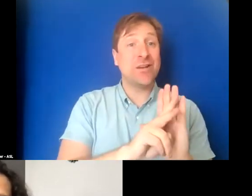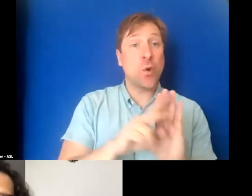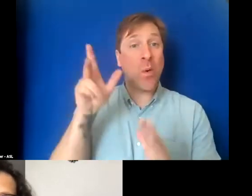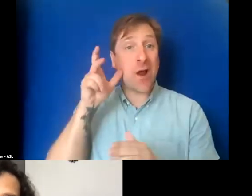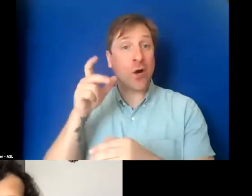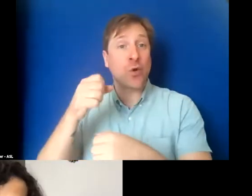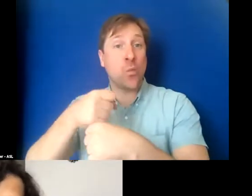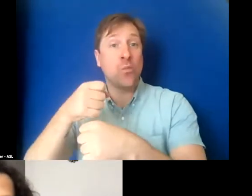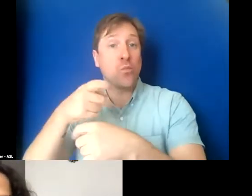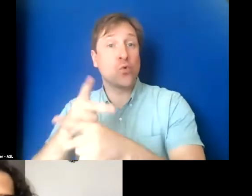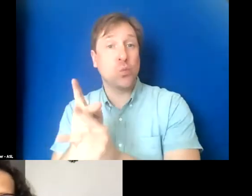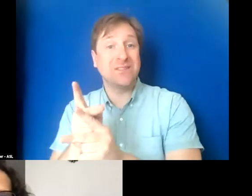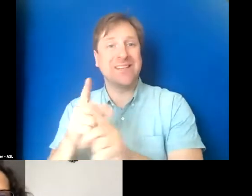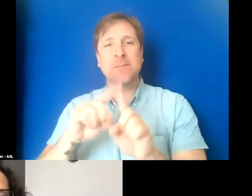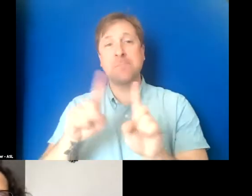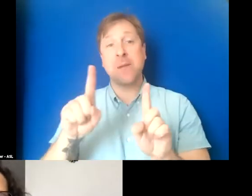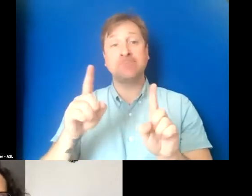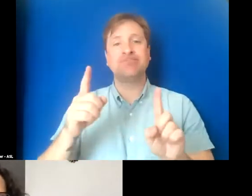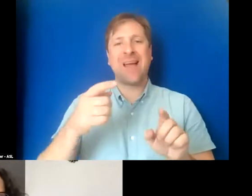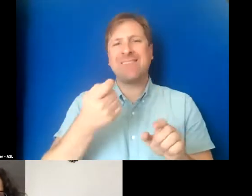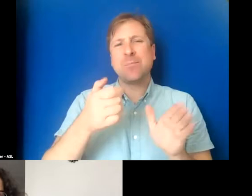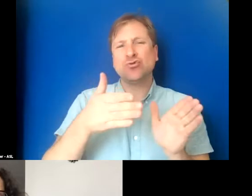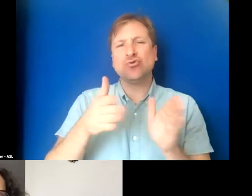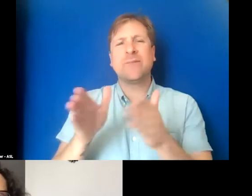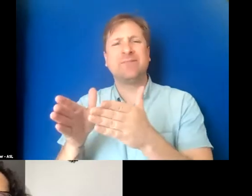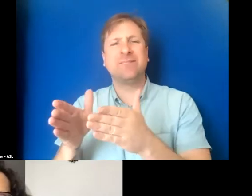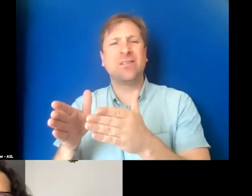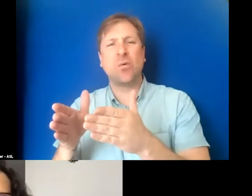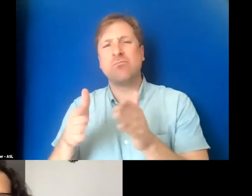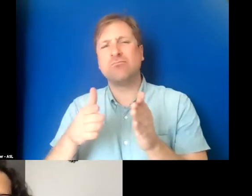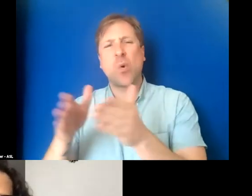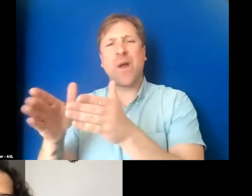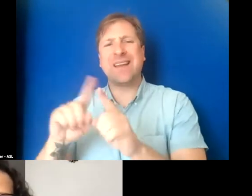though I've somewhat moved away from that recently.